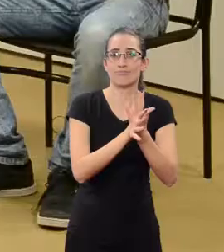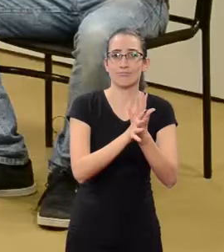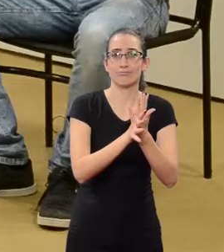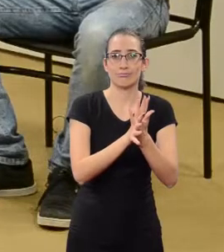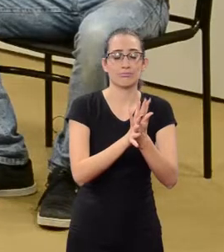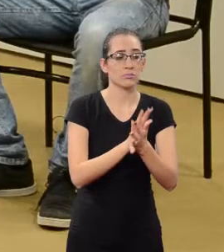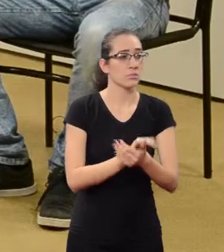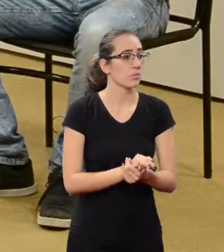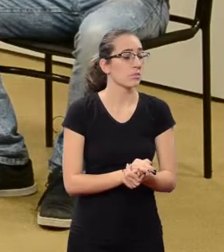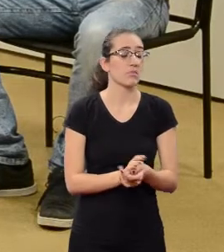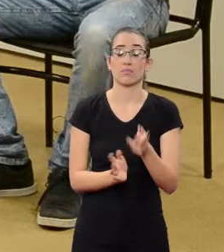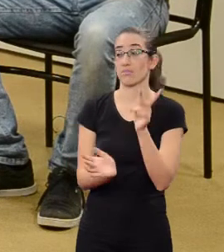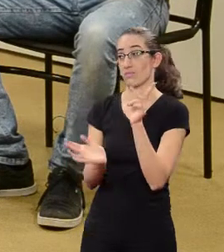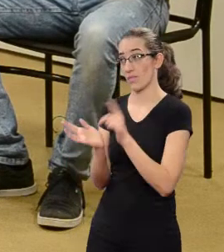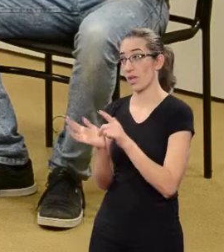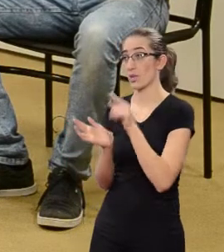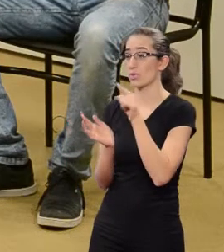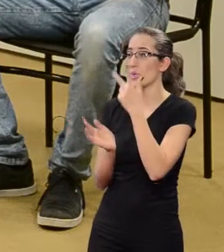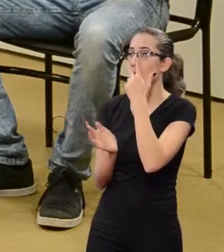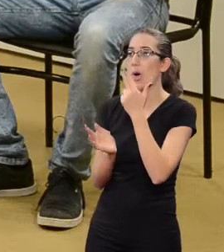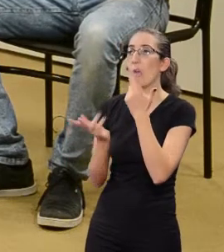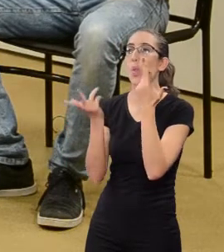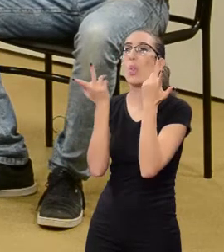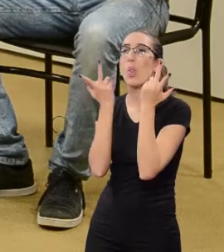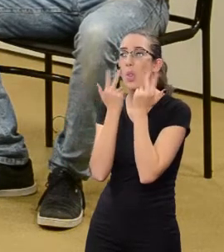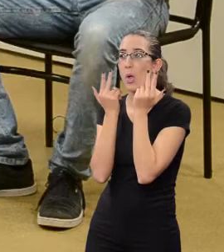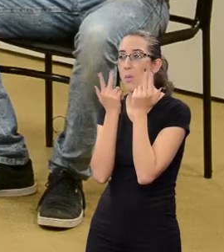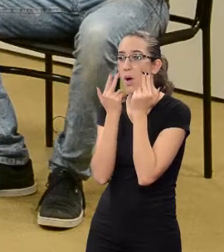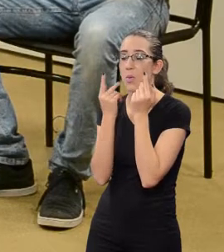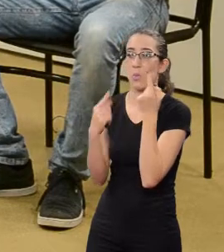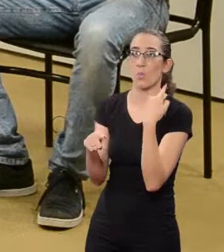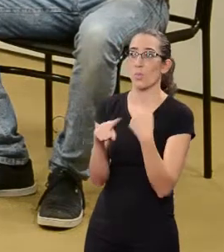It's something really common